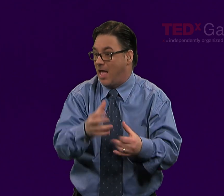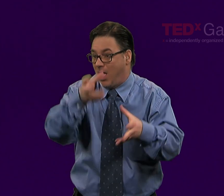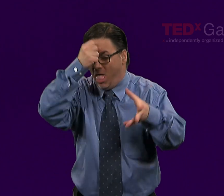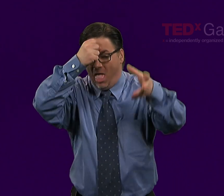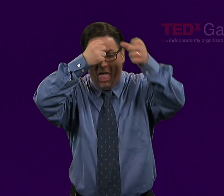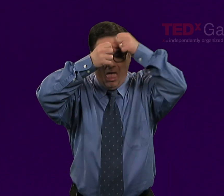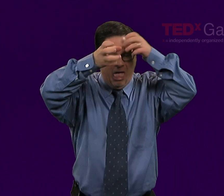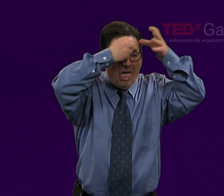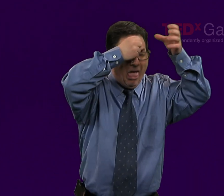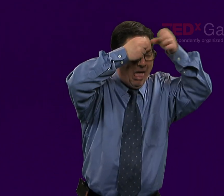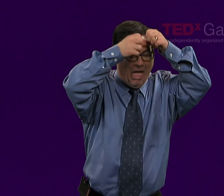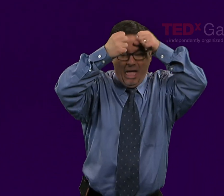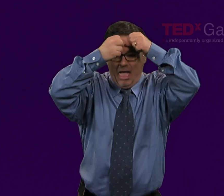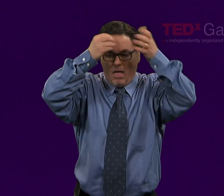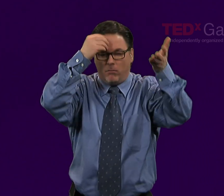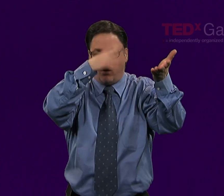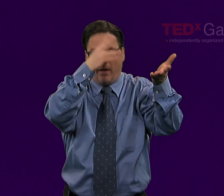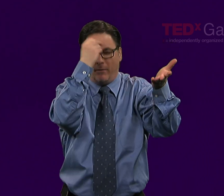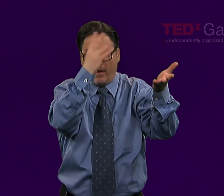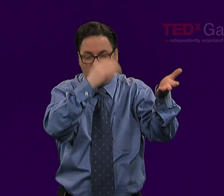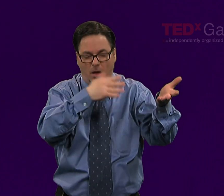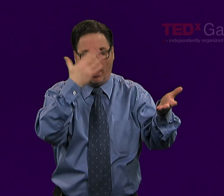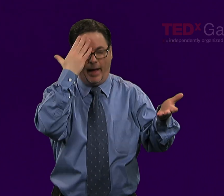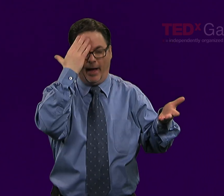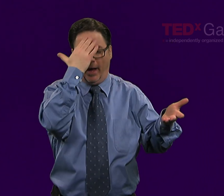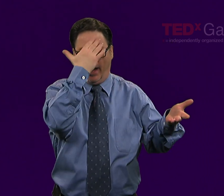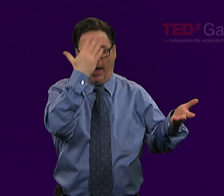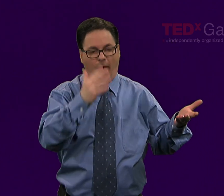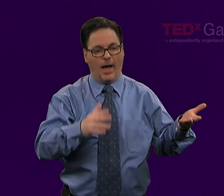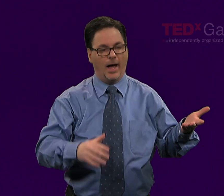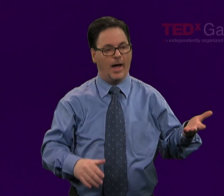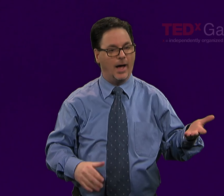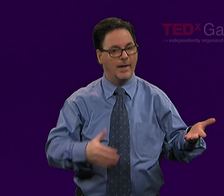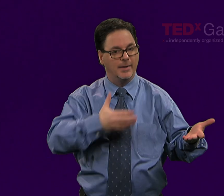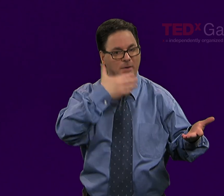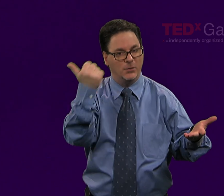that reduces the memory load that we have and frees up cognitive space for us.